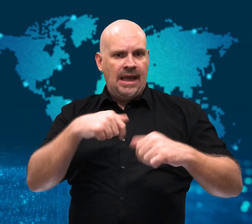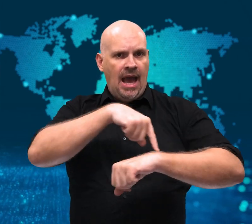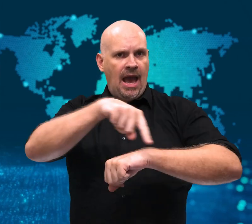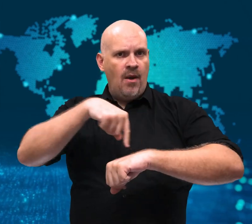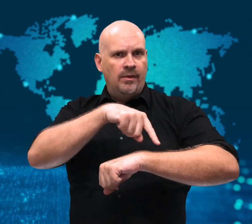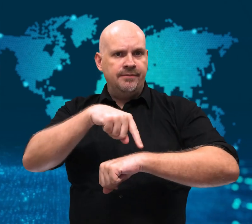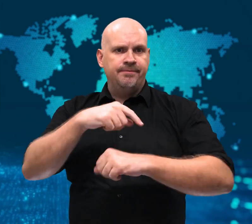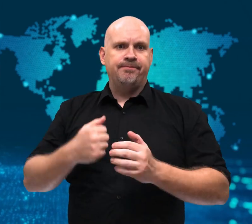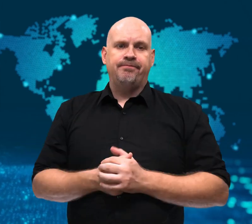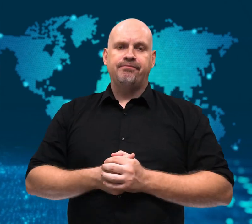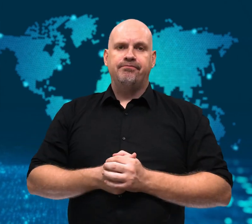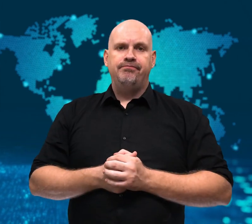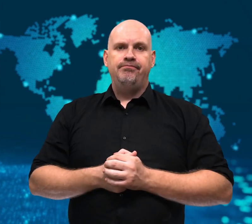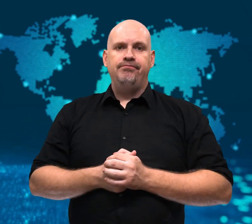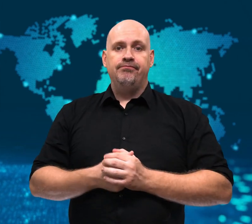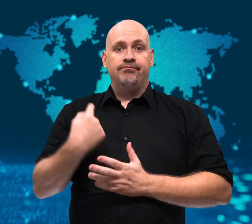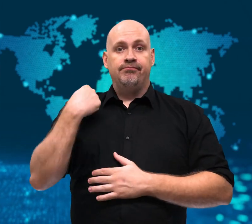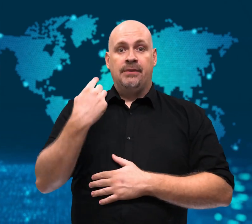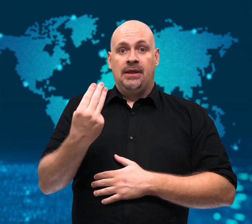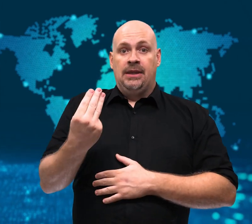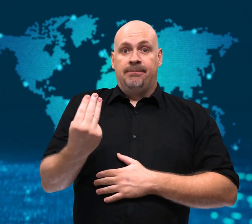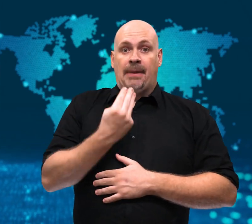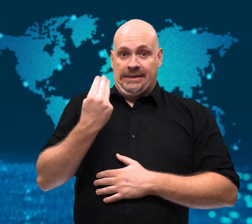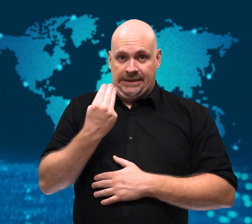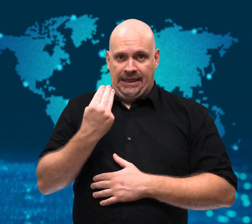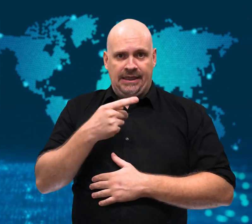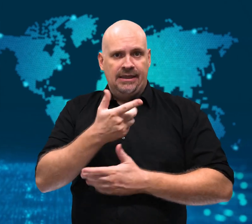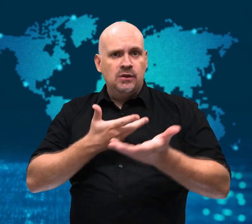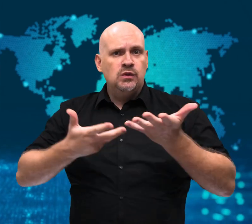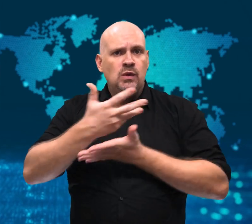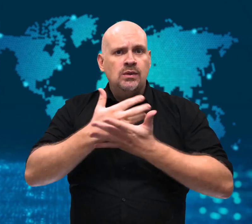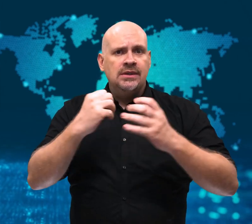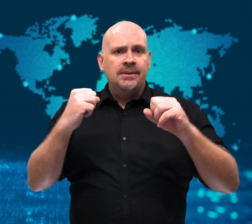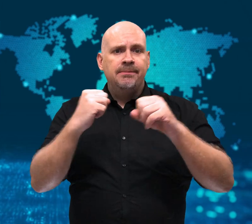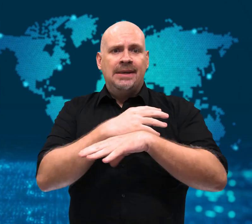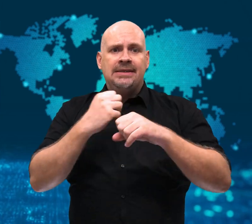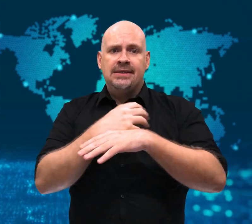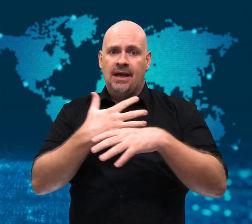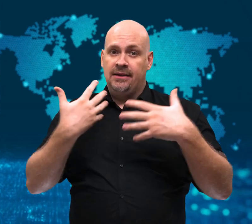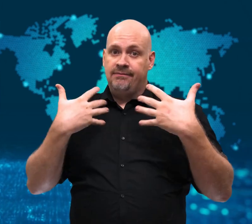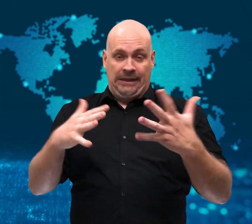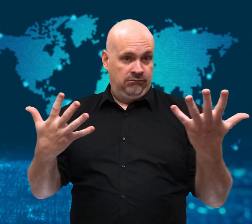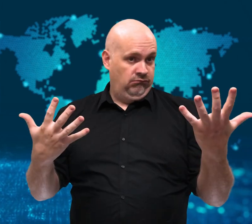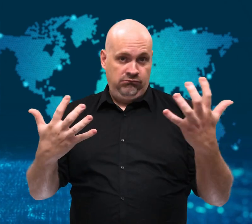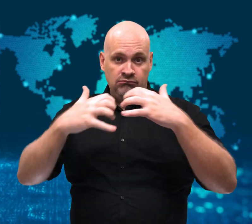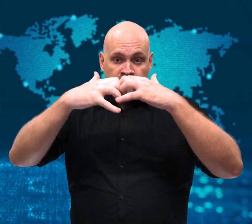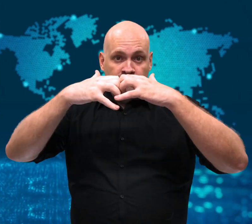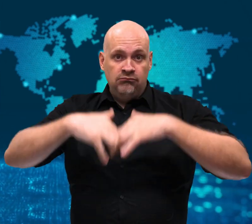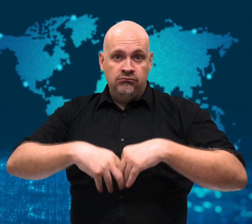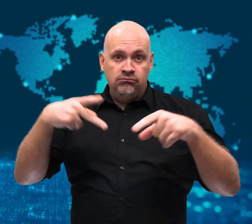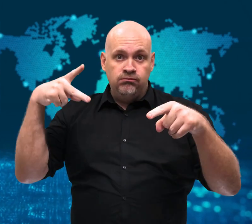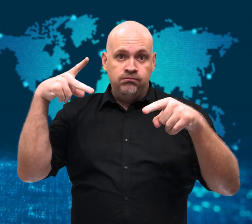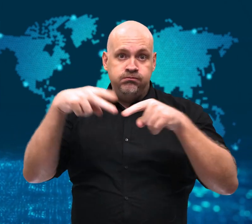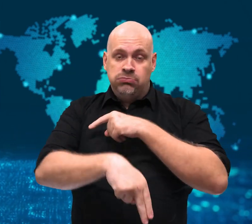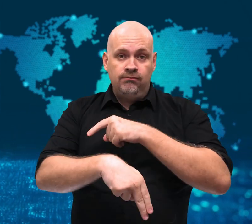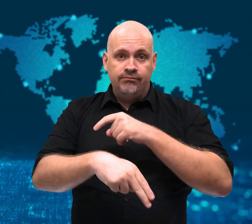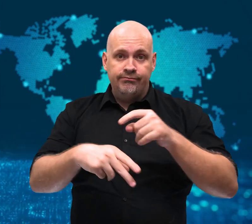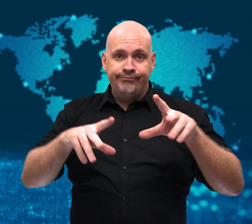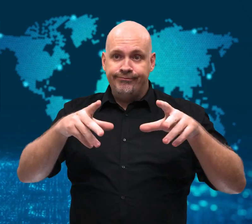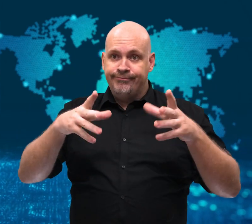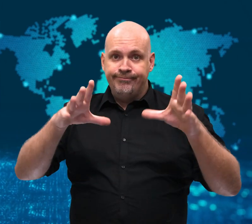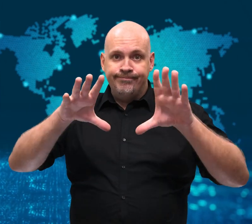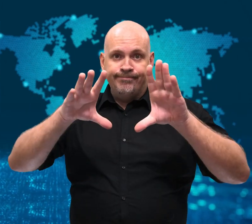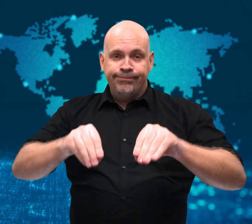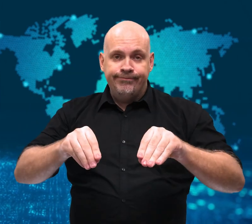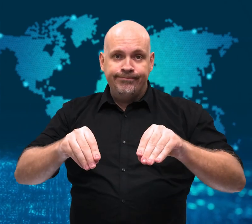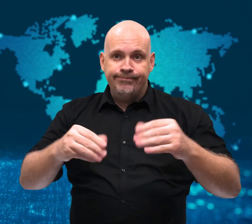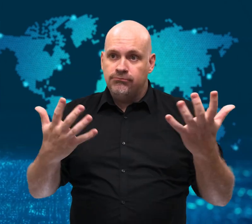a social media outage impacted billions of people worldwide,